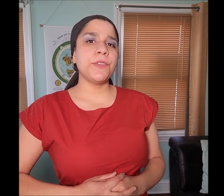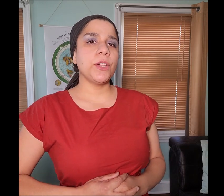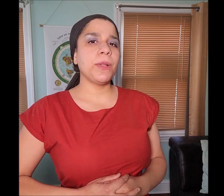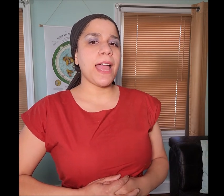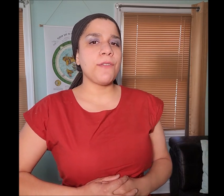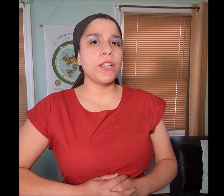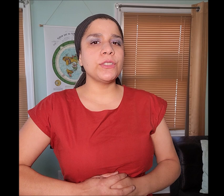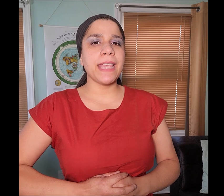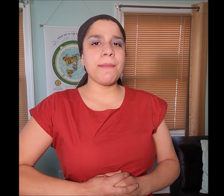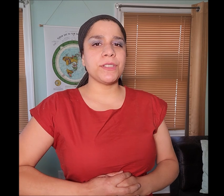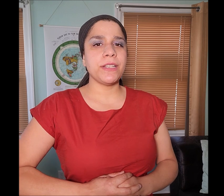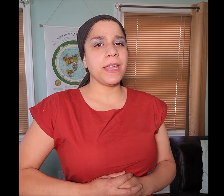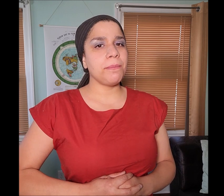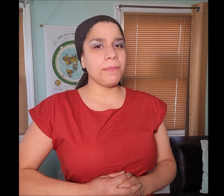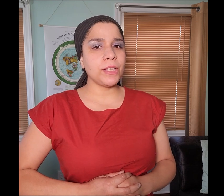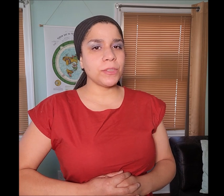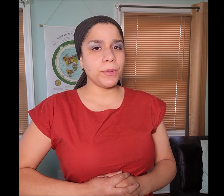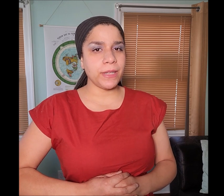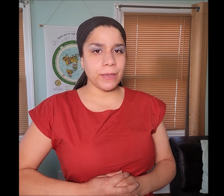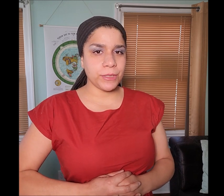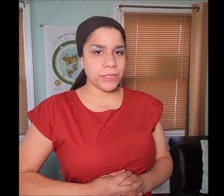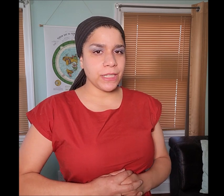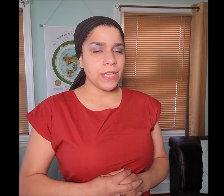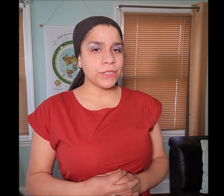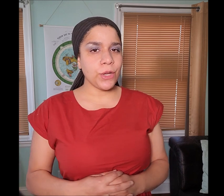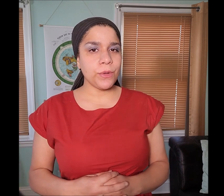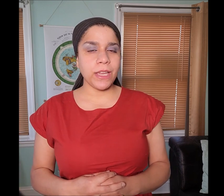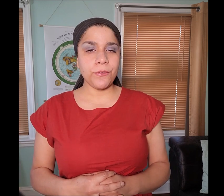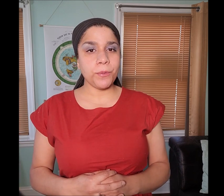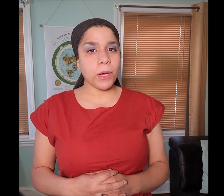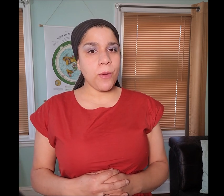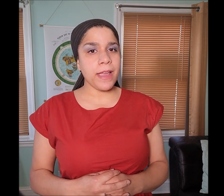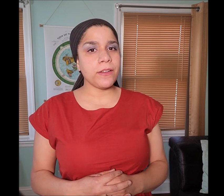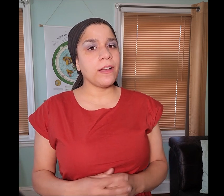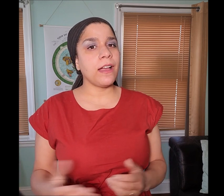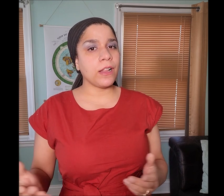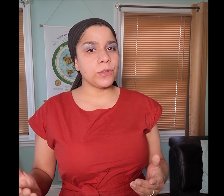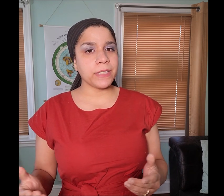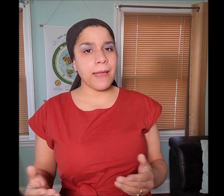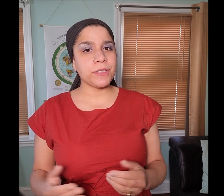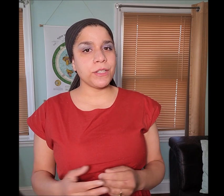This video will have closed caption in multiple languages, so if you require a closed caption